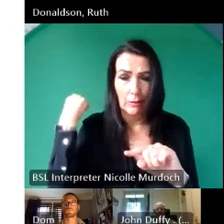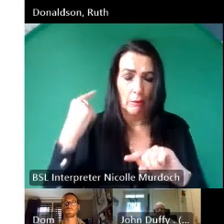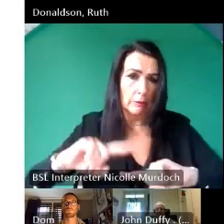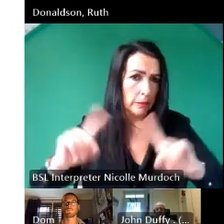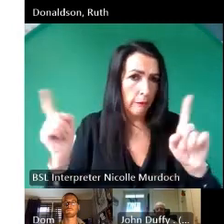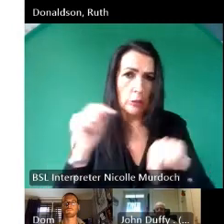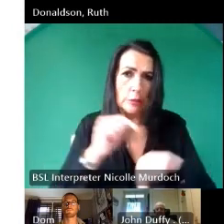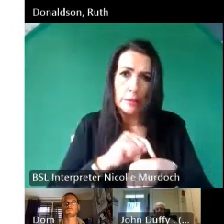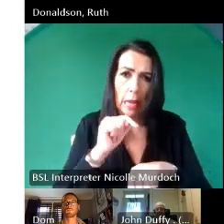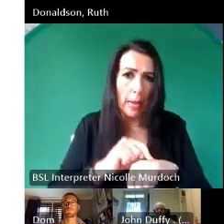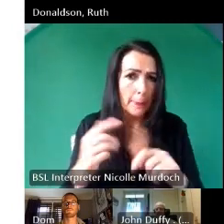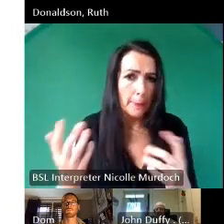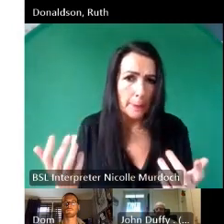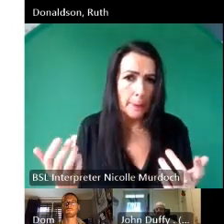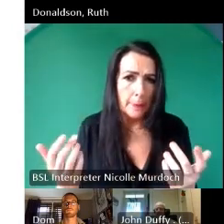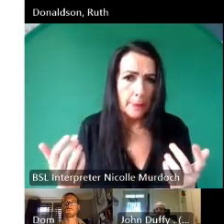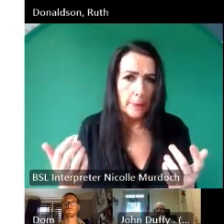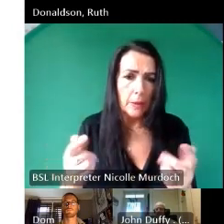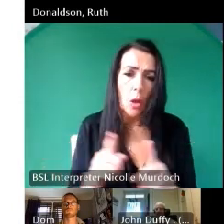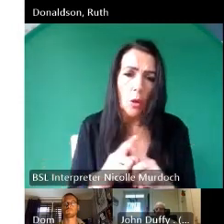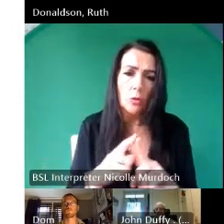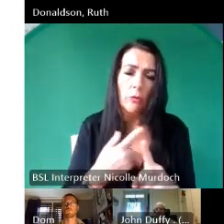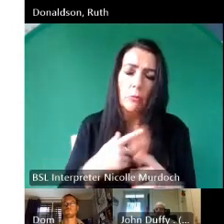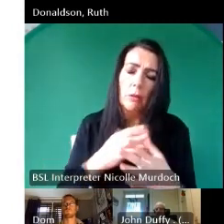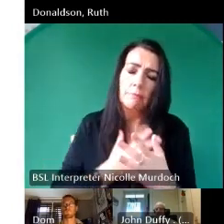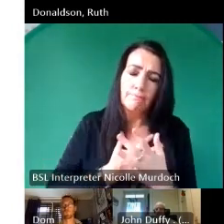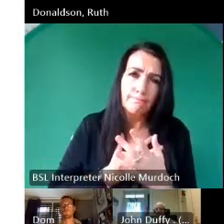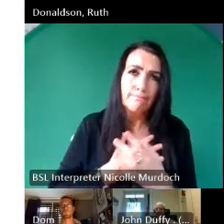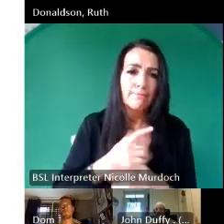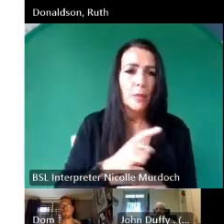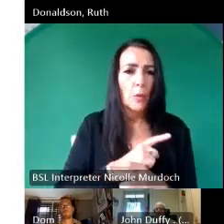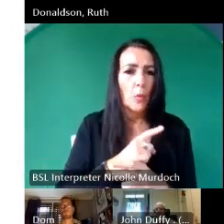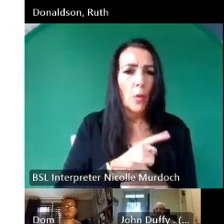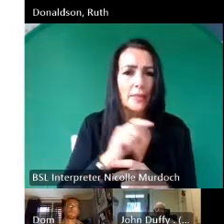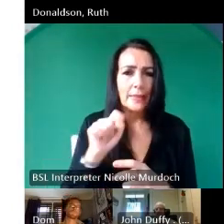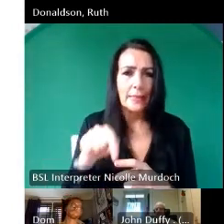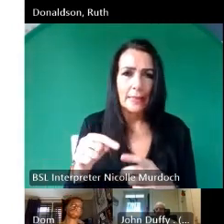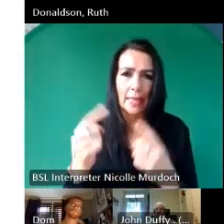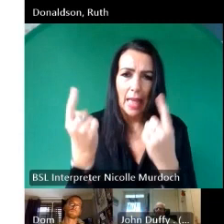for me I think it's really cathartic because a lot a lot of these issues I've realized I've